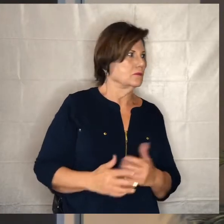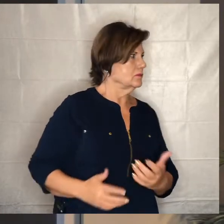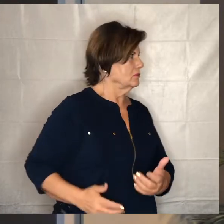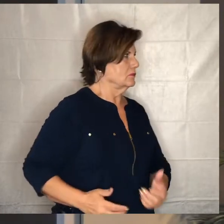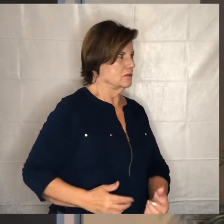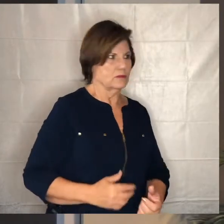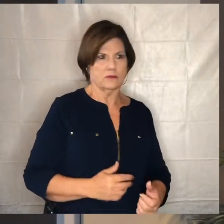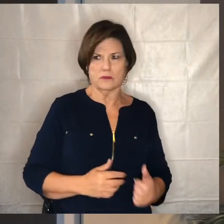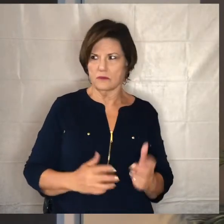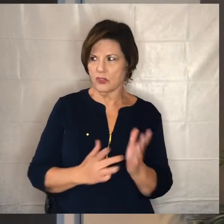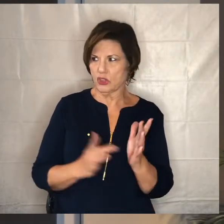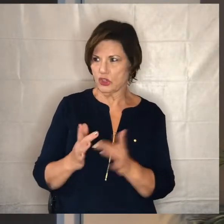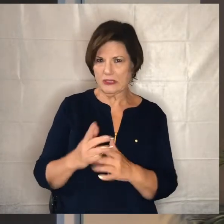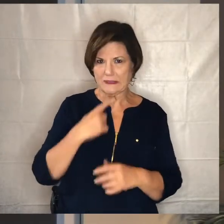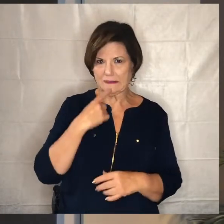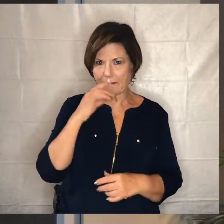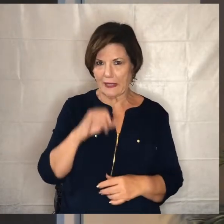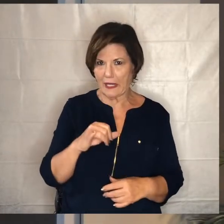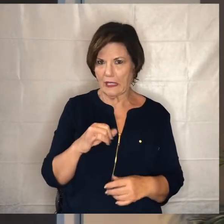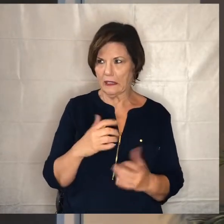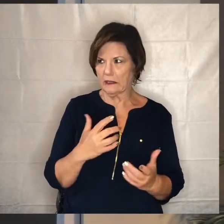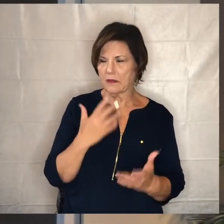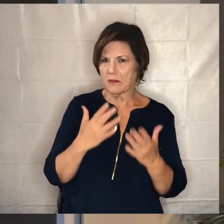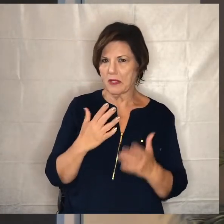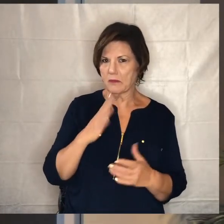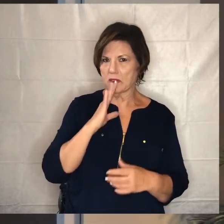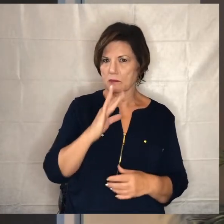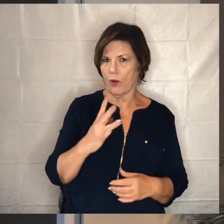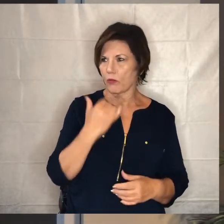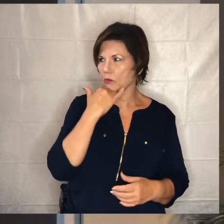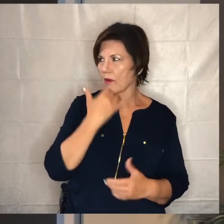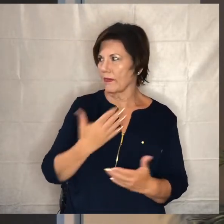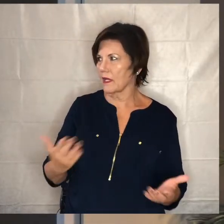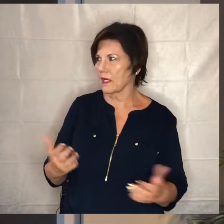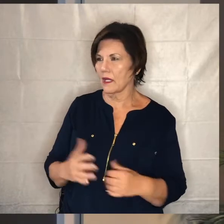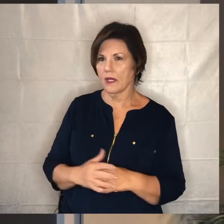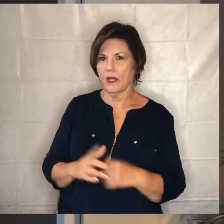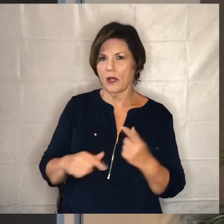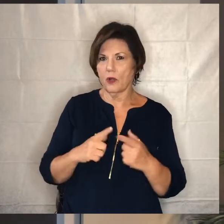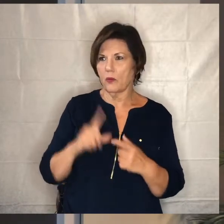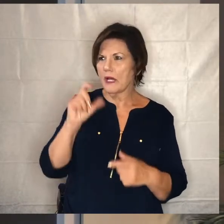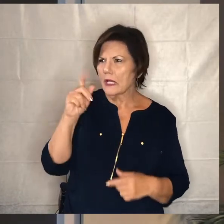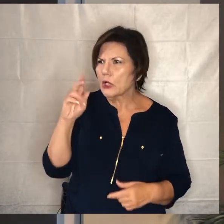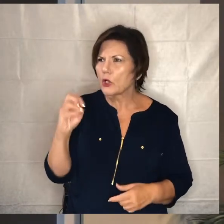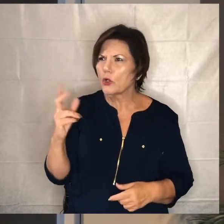couldn't have been what he meant he he must have misspoke it must have been that when luke was listening to the story